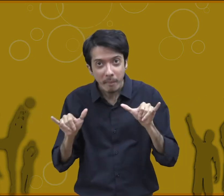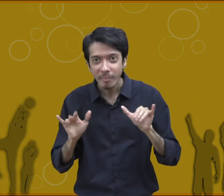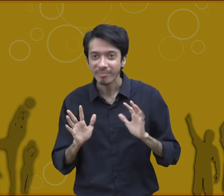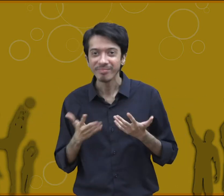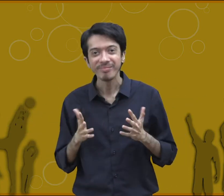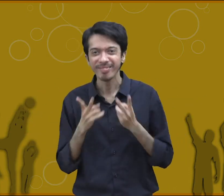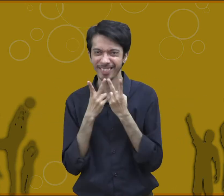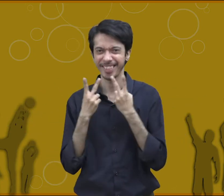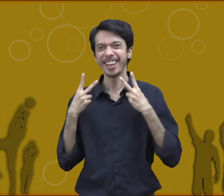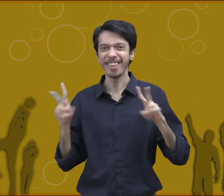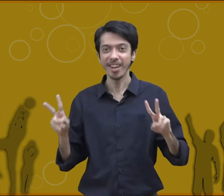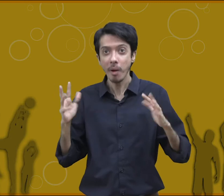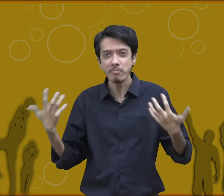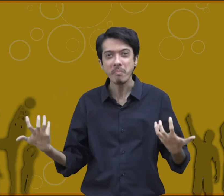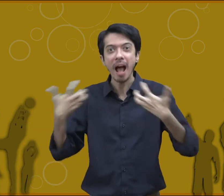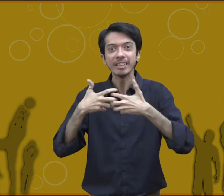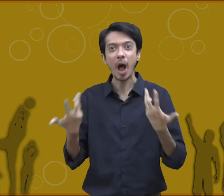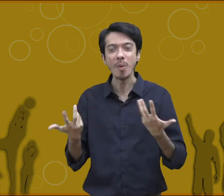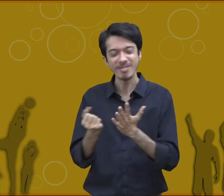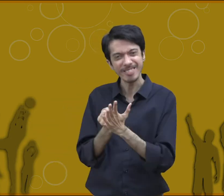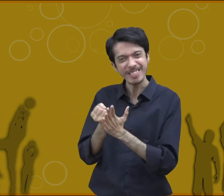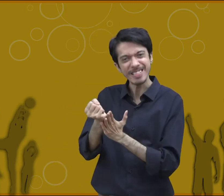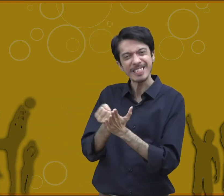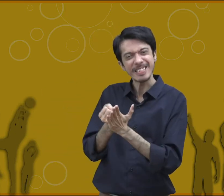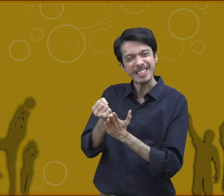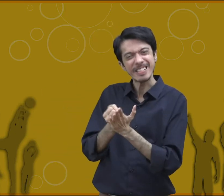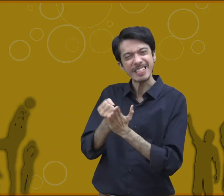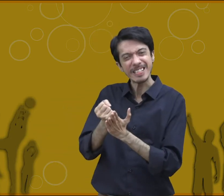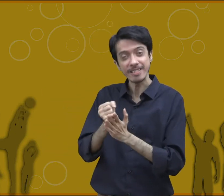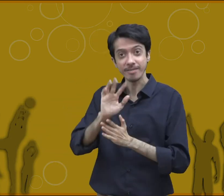No. They are different. So the players try to mingle with each other